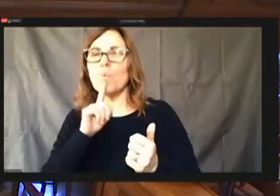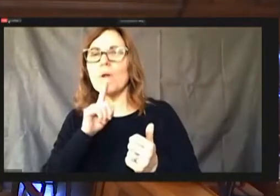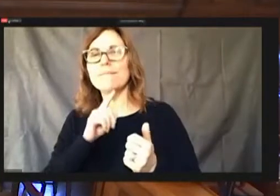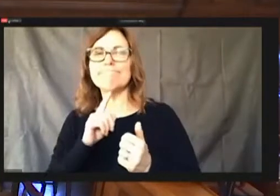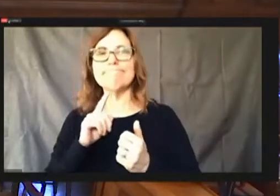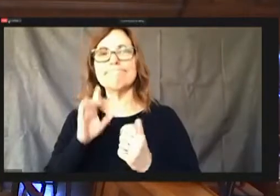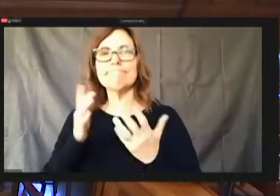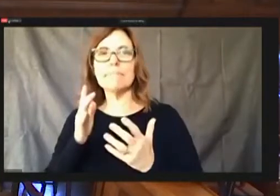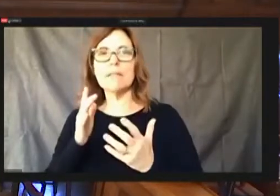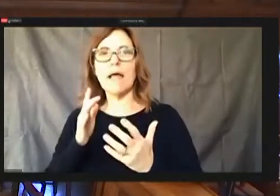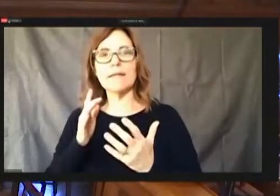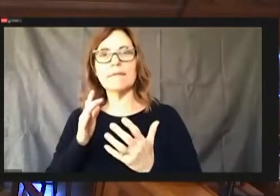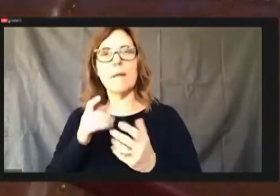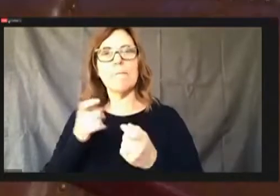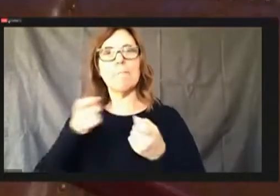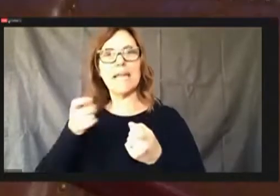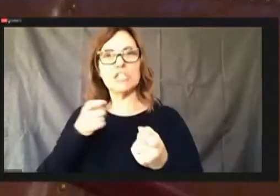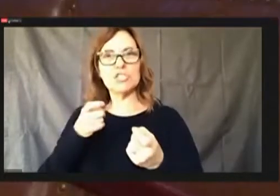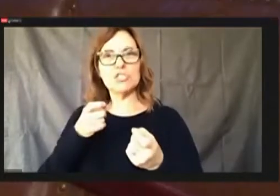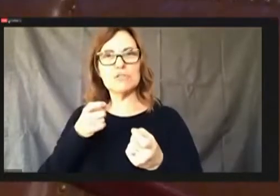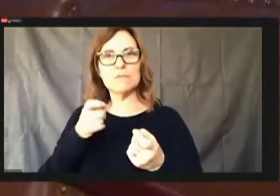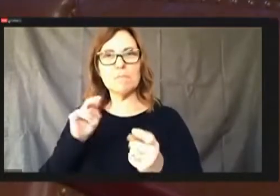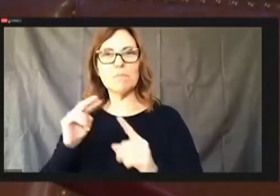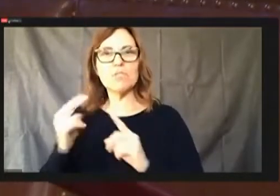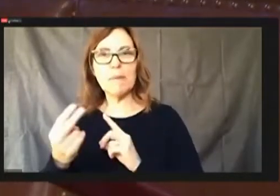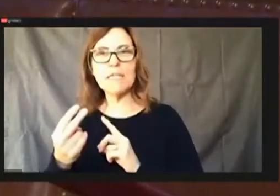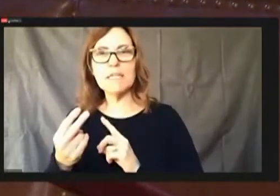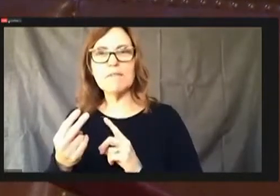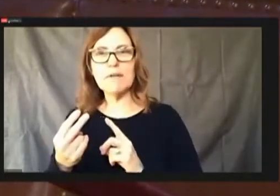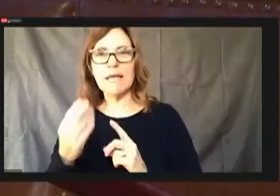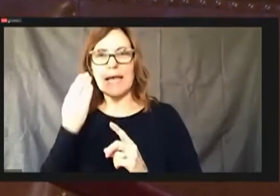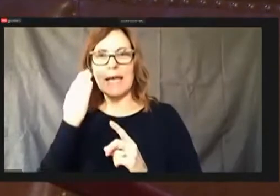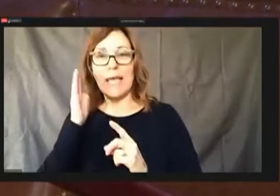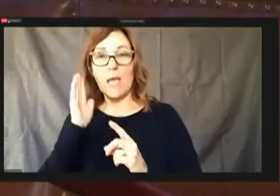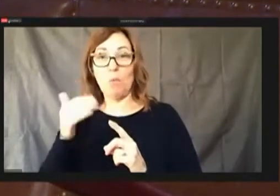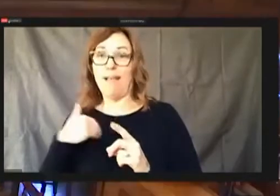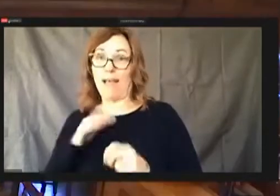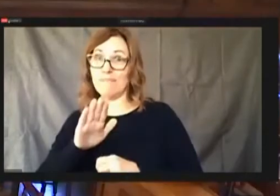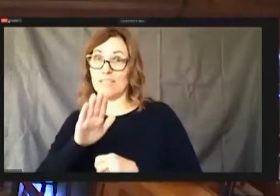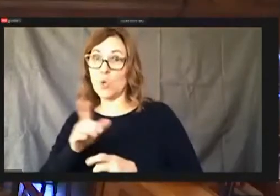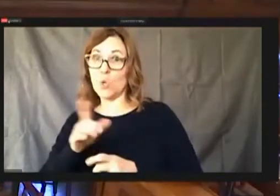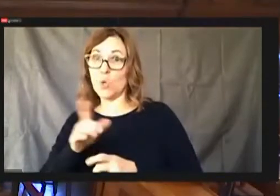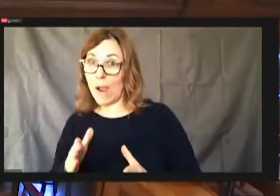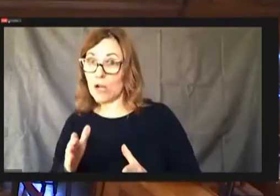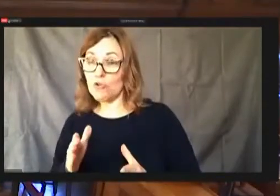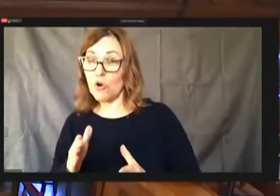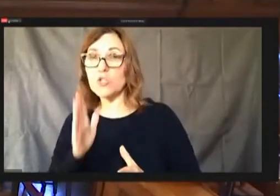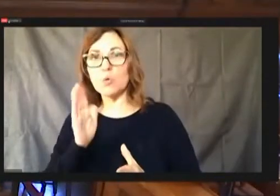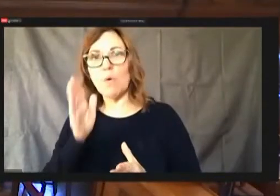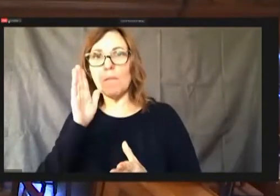making its own decisions and dependent. We have along with the mayor strip, so we do appointment is it's.